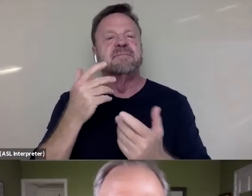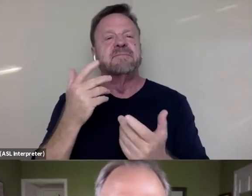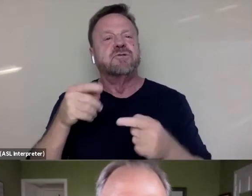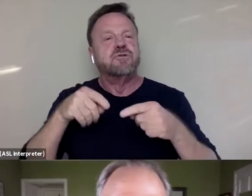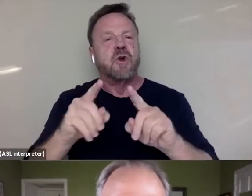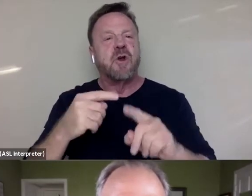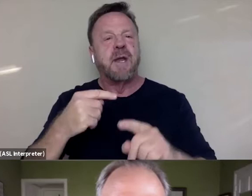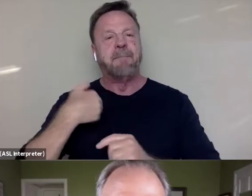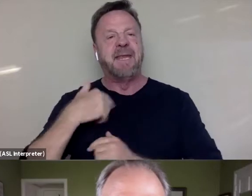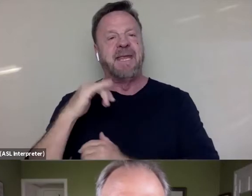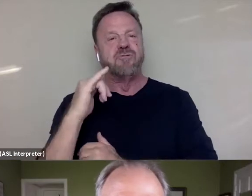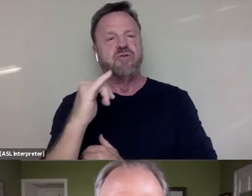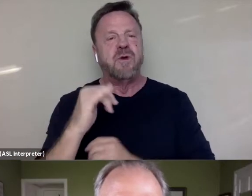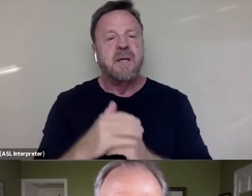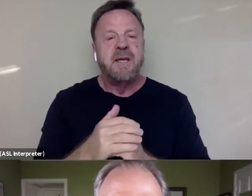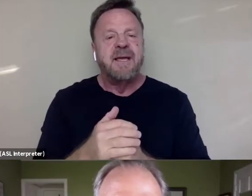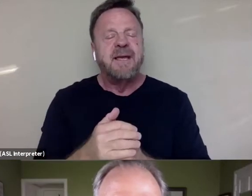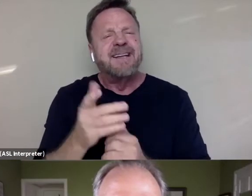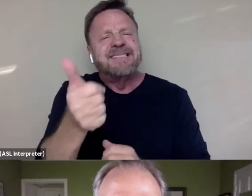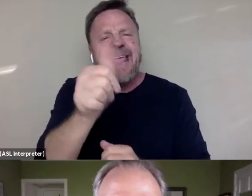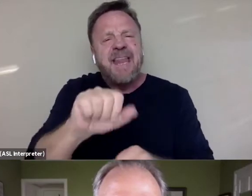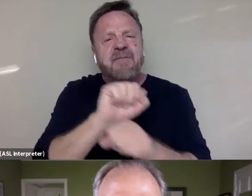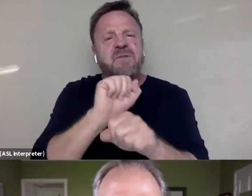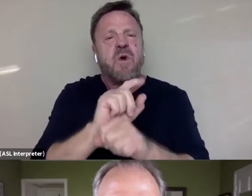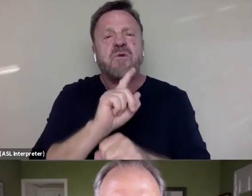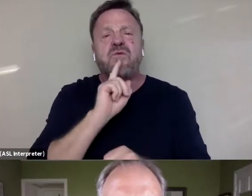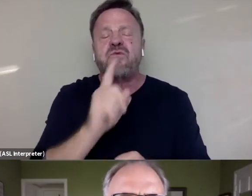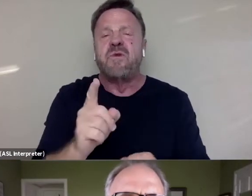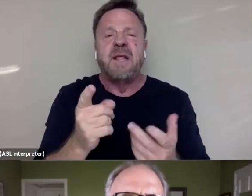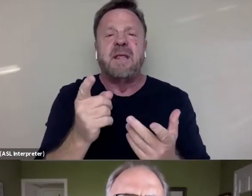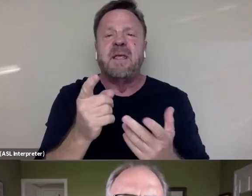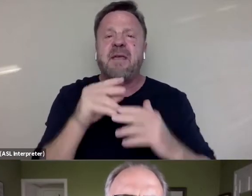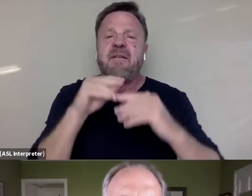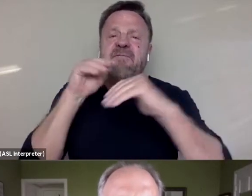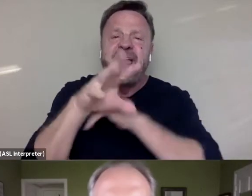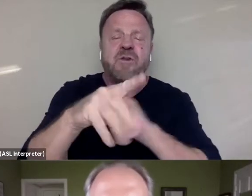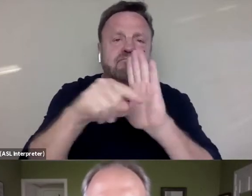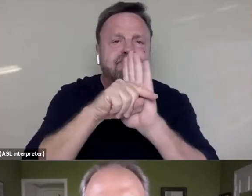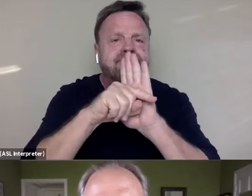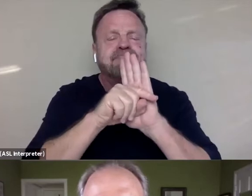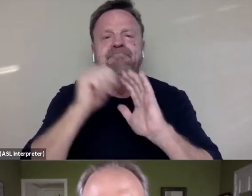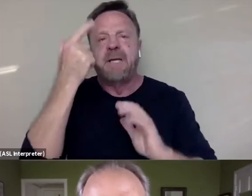does any of this work takes a toll on you? Because it's very emotionally taxing